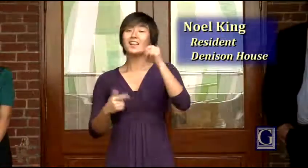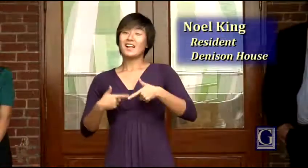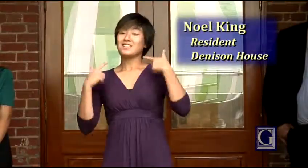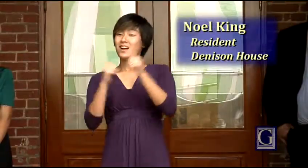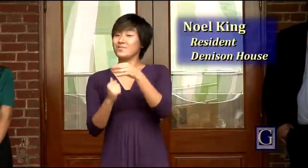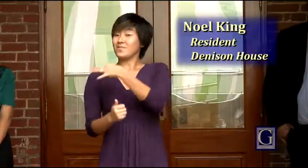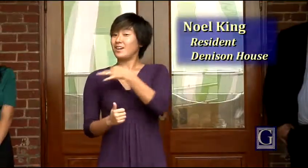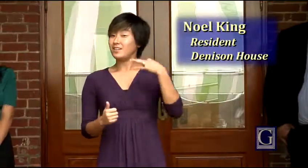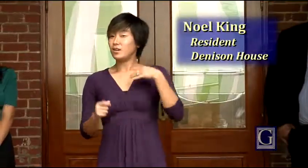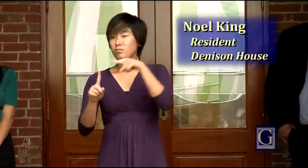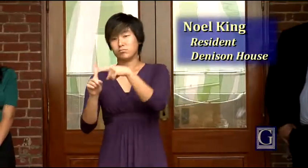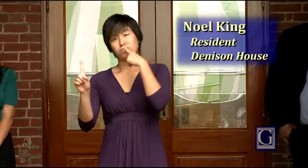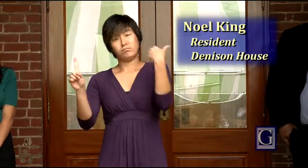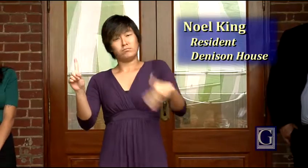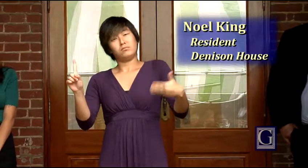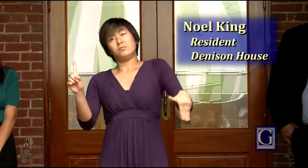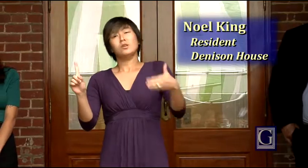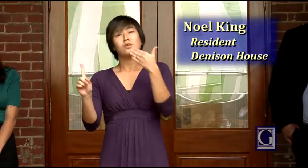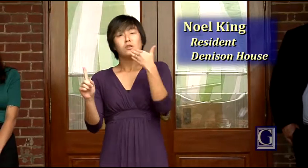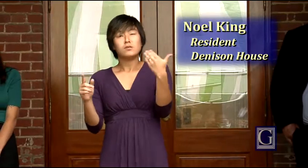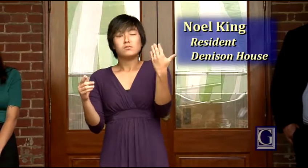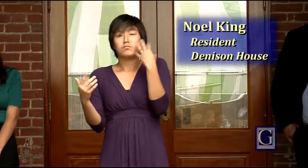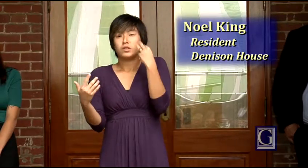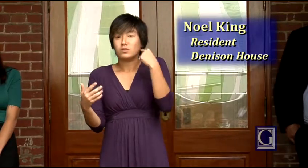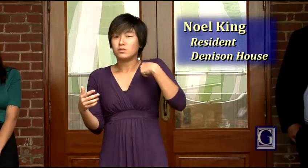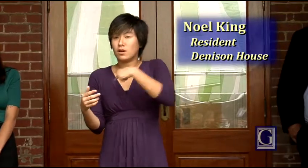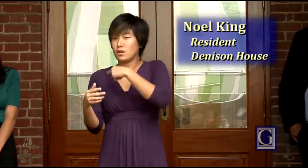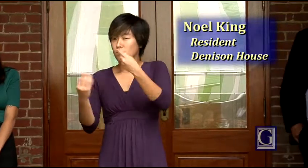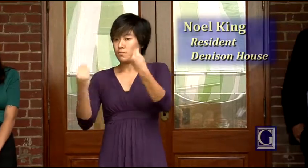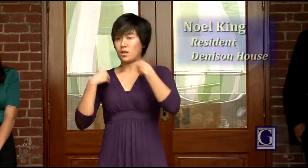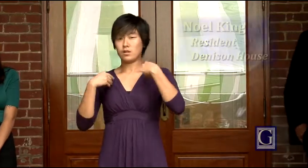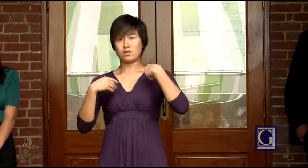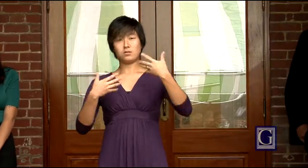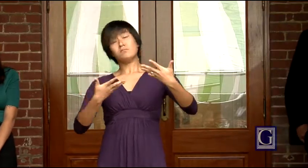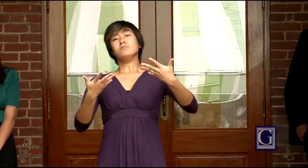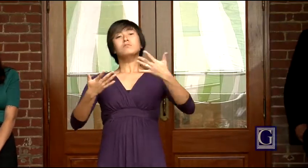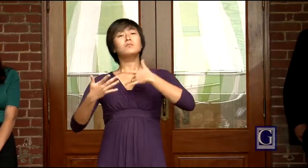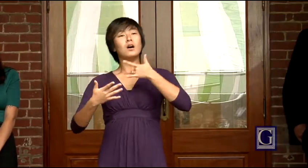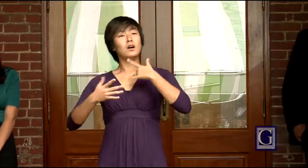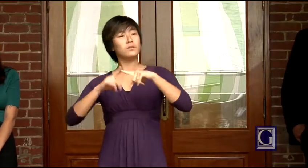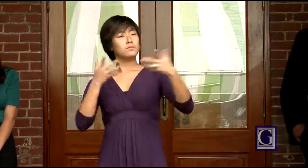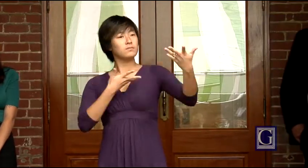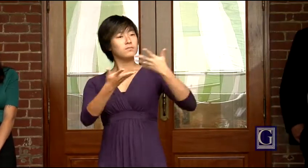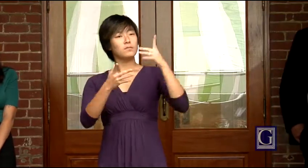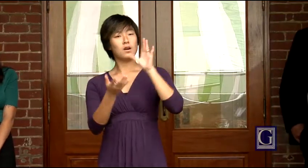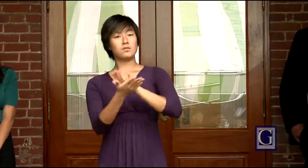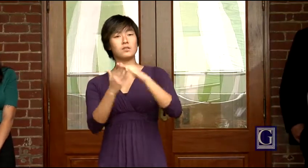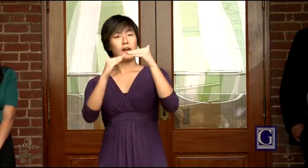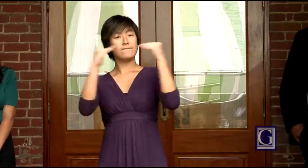Living with faculty is incredible. It's such a good experience for us. It gives us the sense of being able to engage